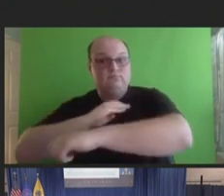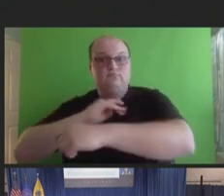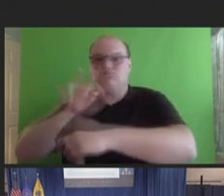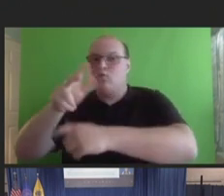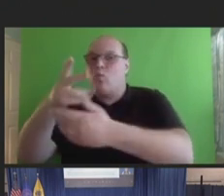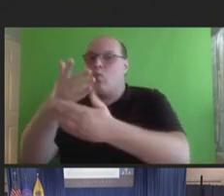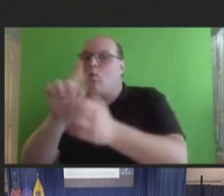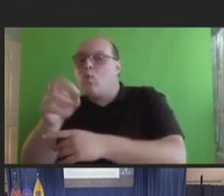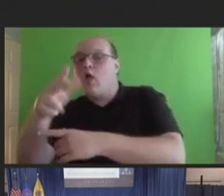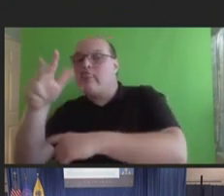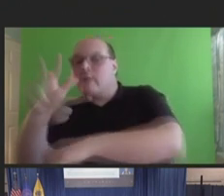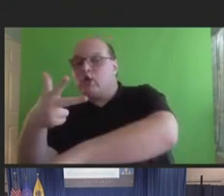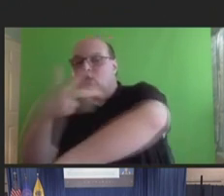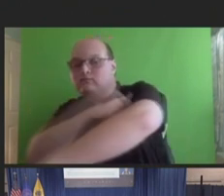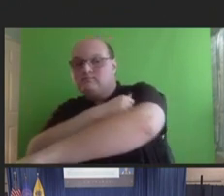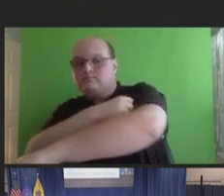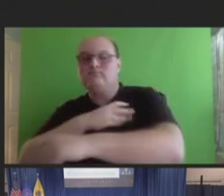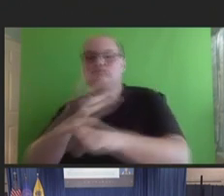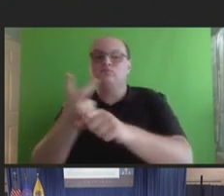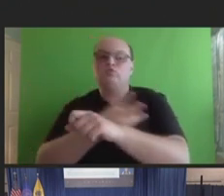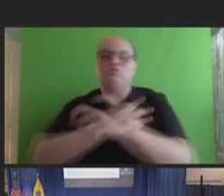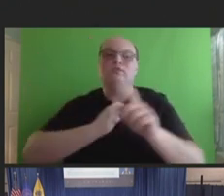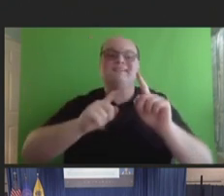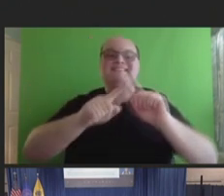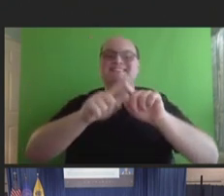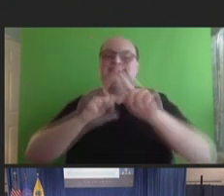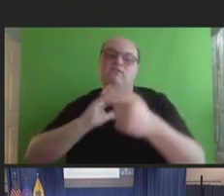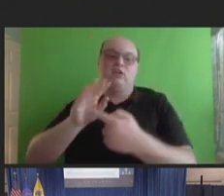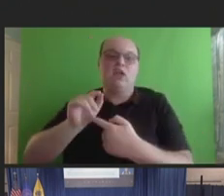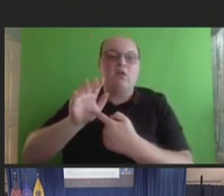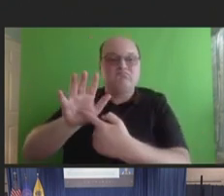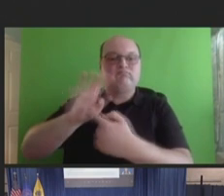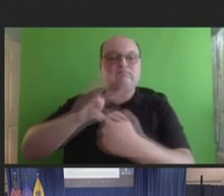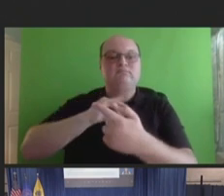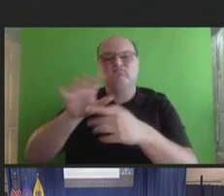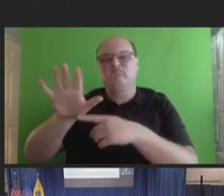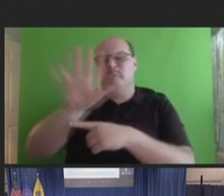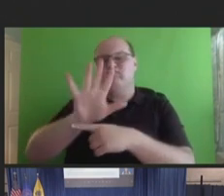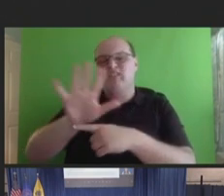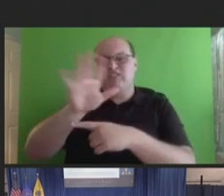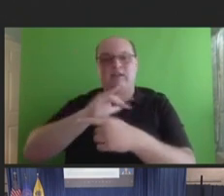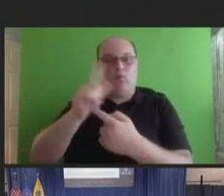dose. And we used a multi-variable, generalized, estimated equations model that accounted for